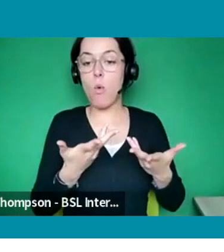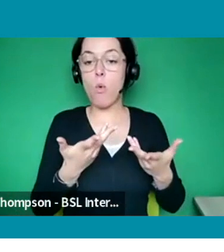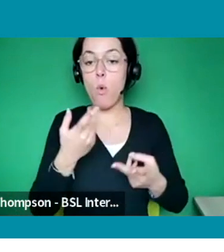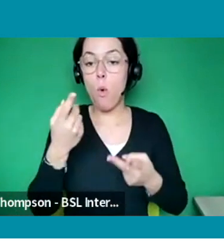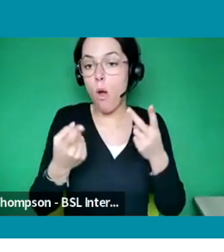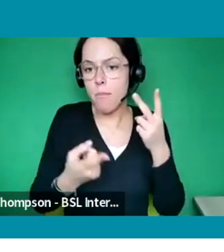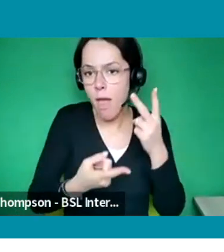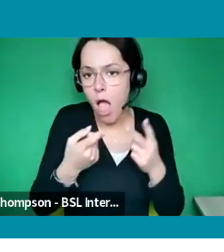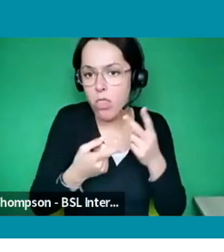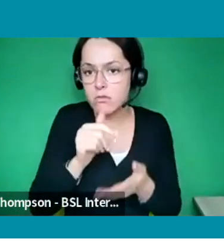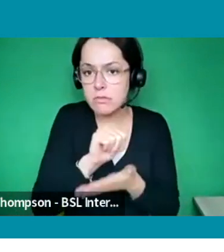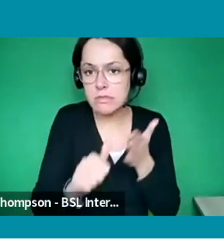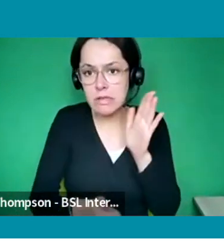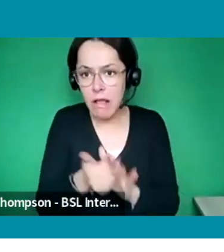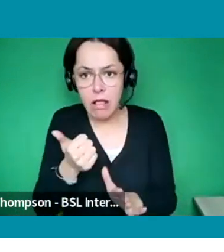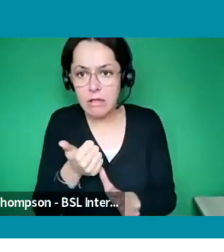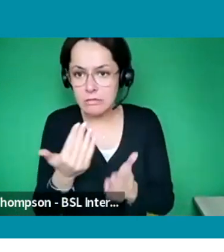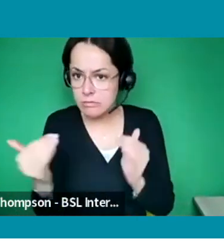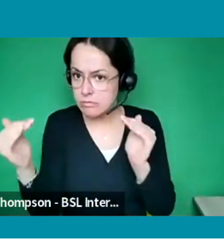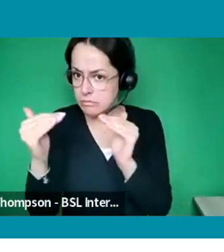skills, which we would absolutely take on-board.